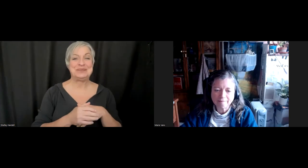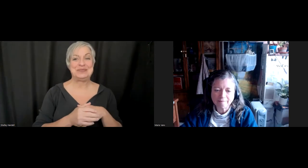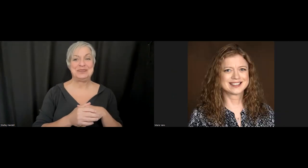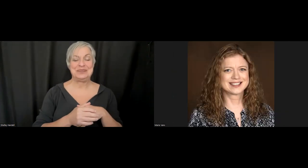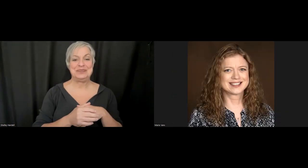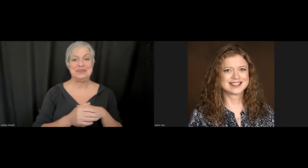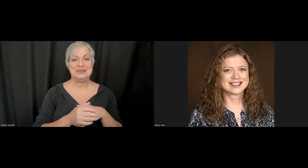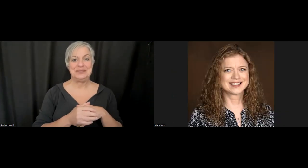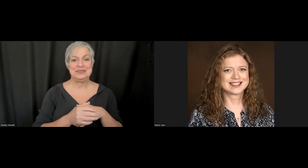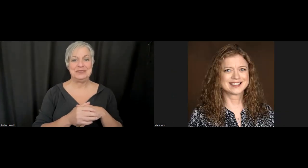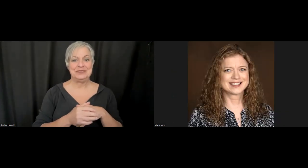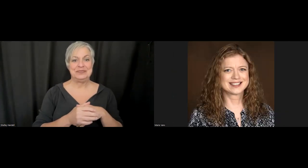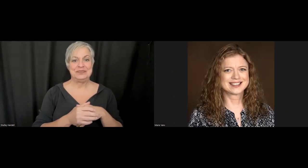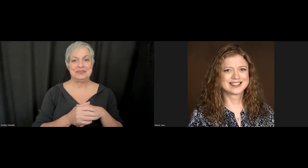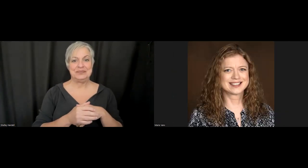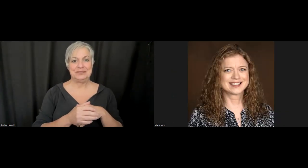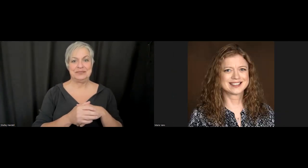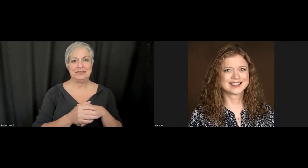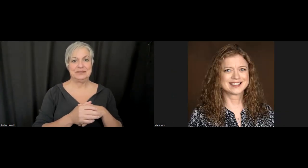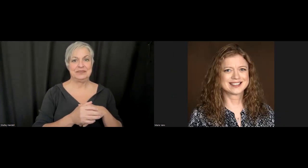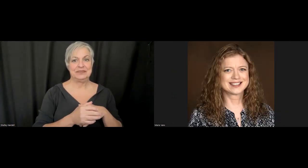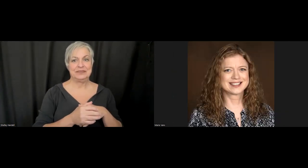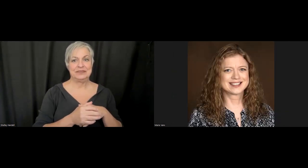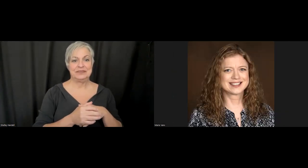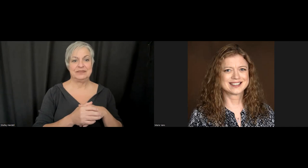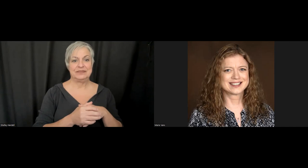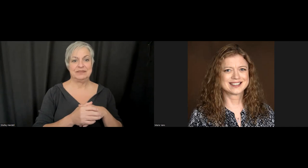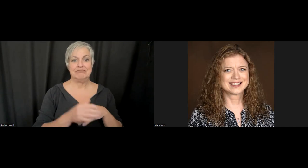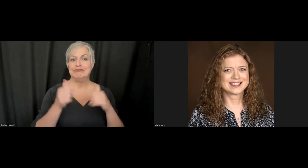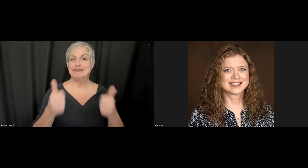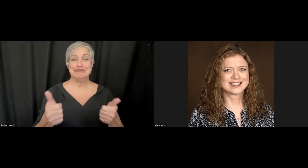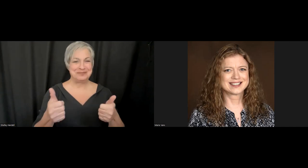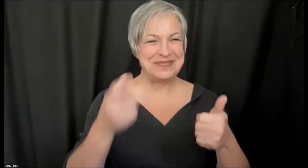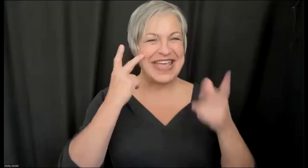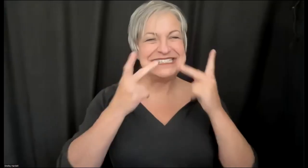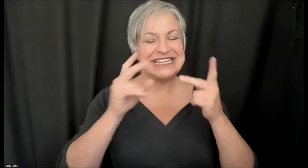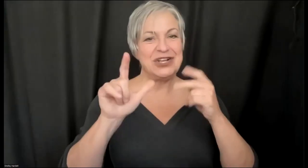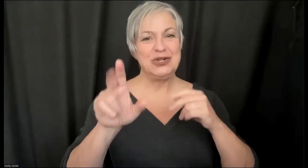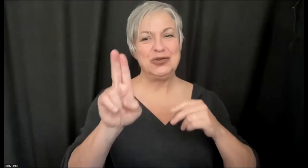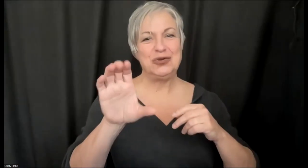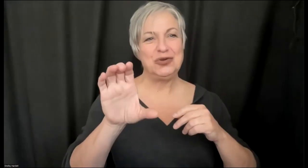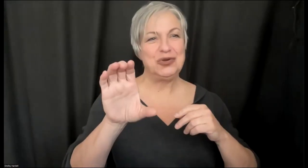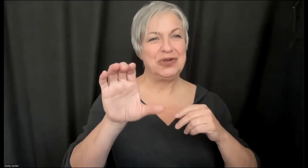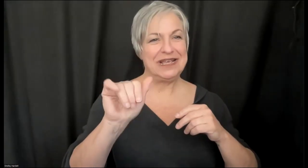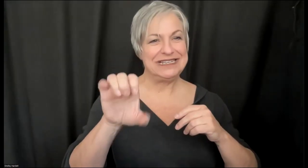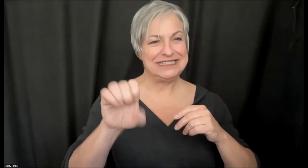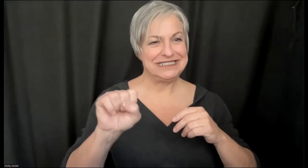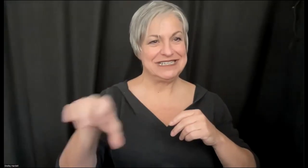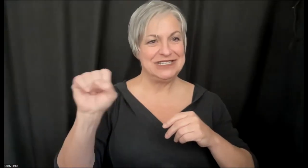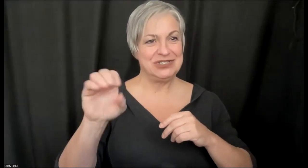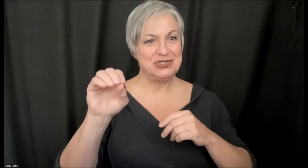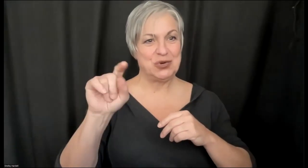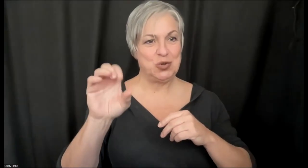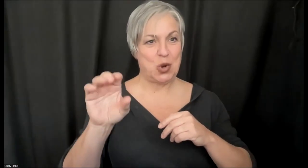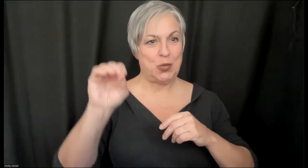Dylan: Awesome. I see we have Lucas. Let's spotlight